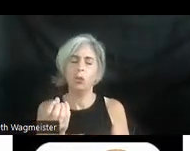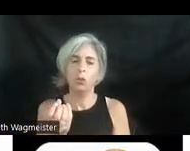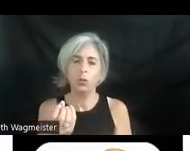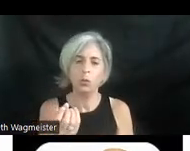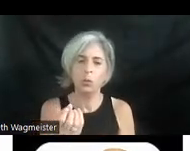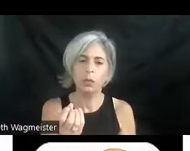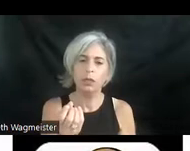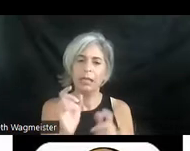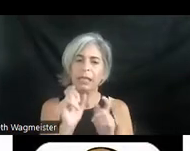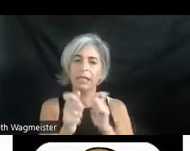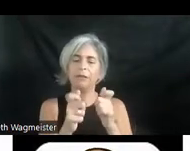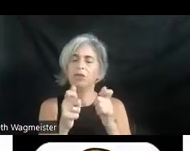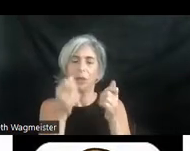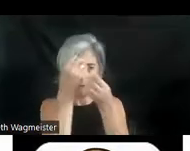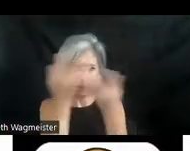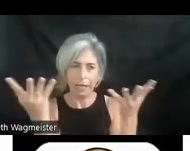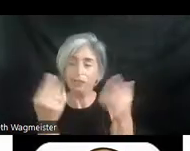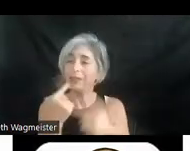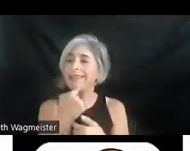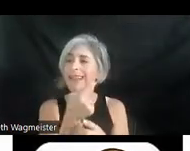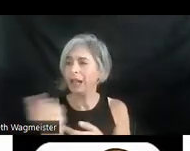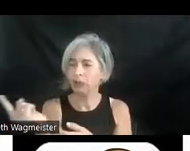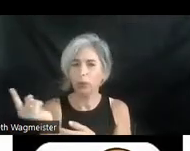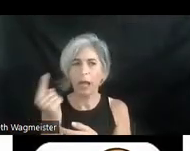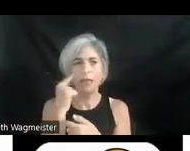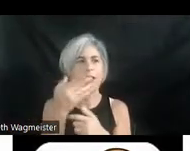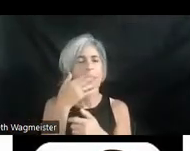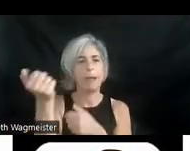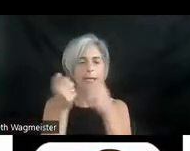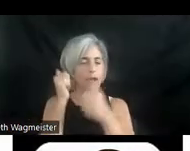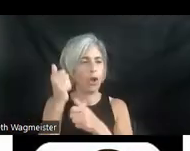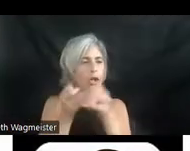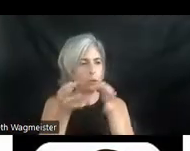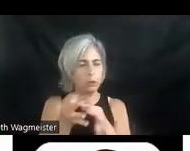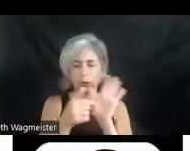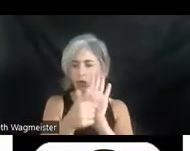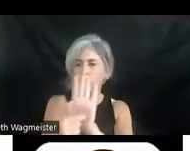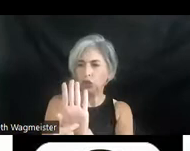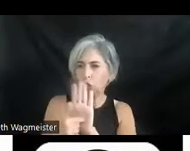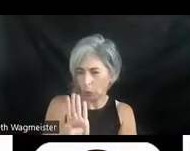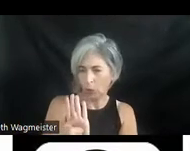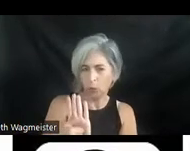you information. It tells you. I think the best audio description shows you. So it's